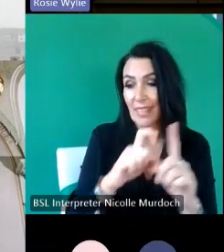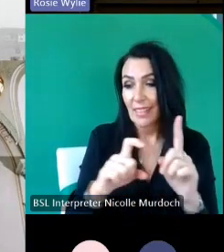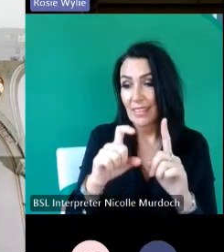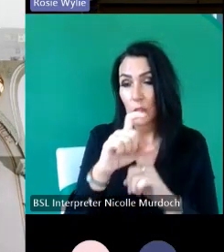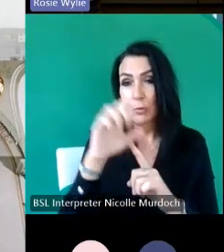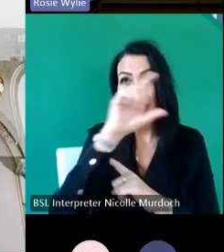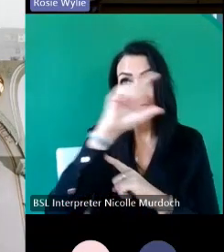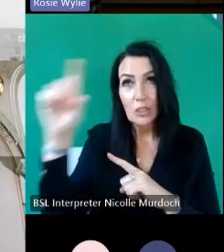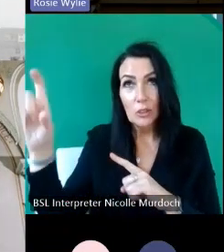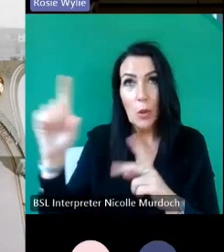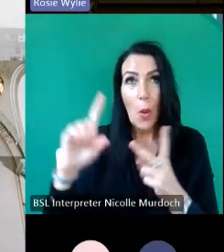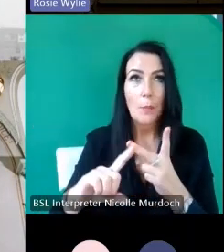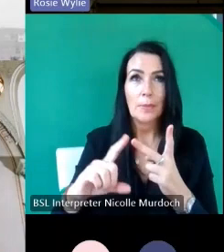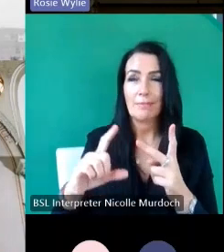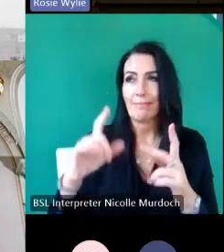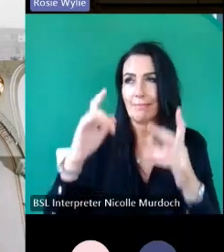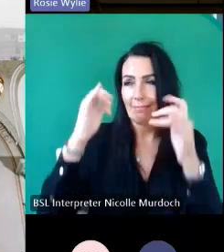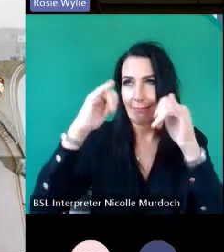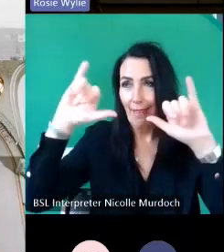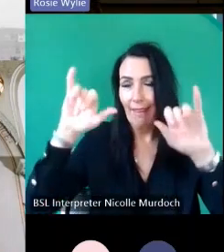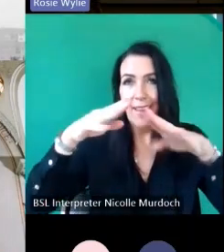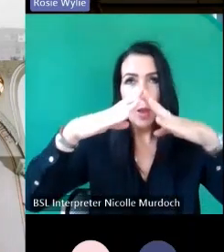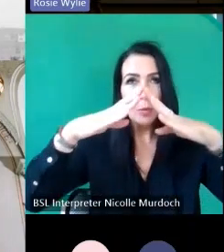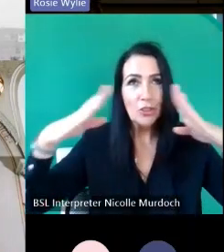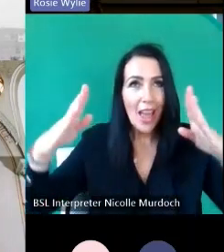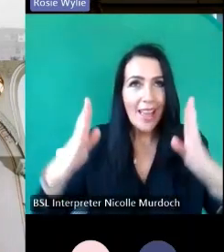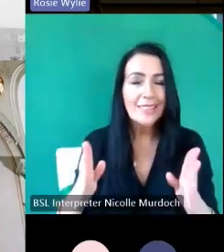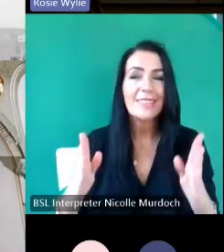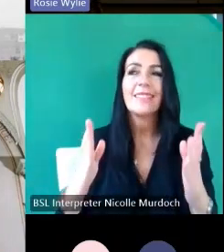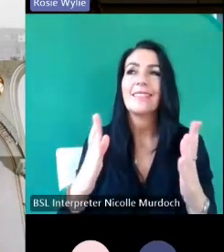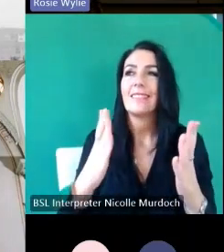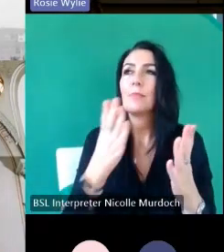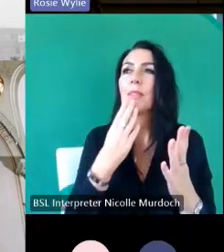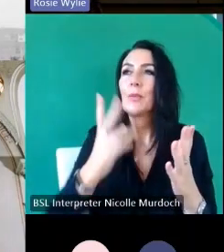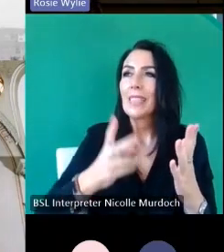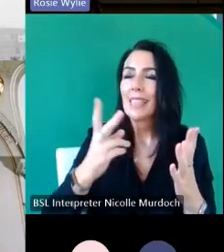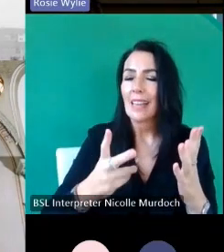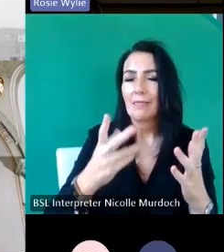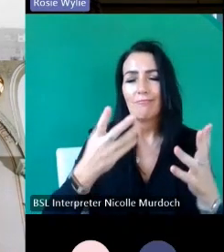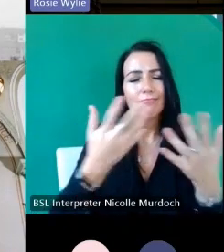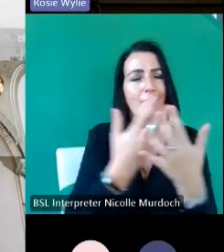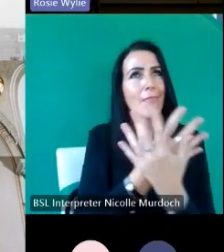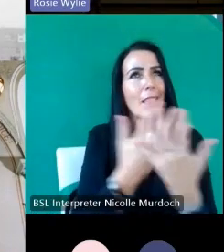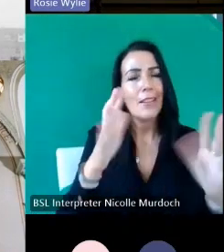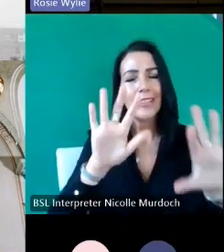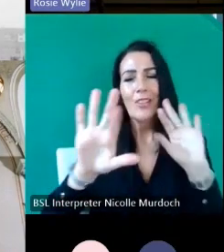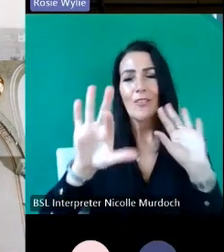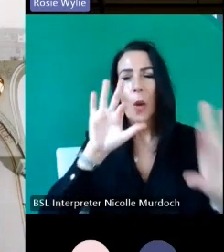cowed um you know B pun historic building it's very wide come along s and find out more thank